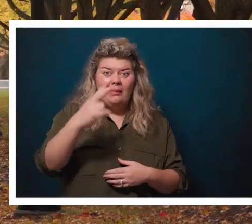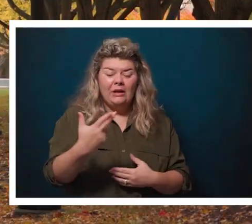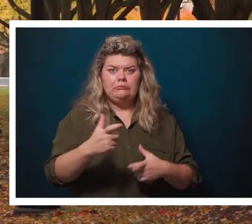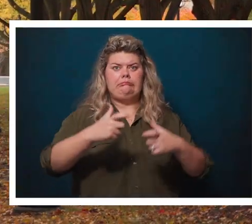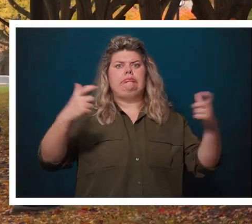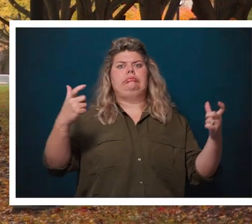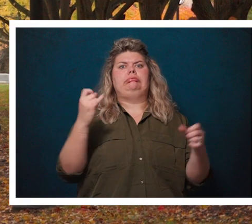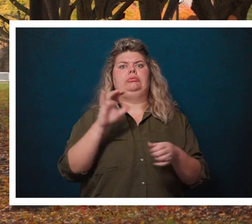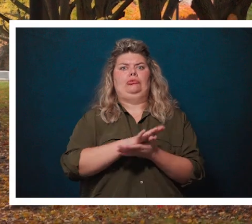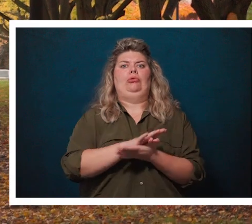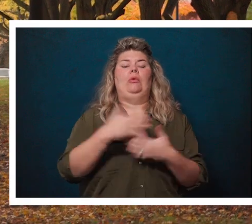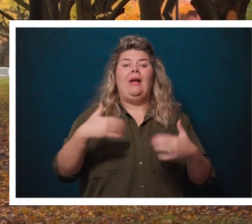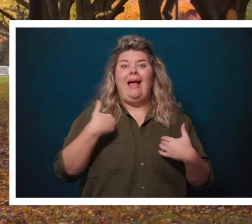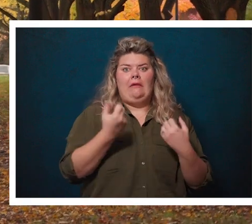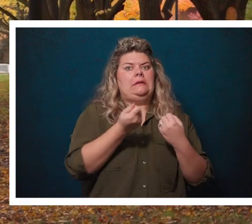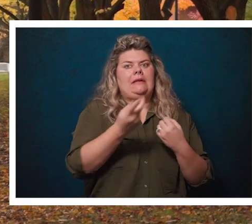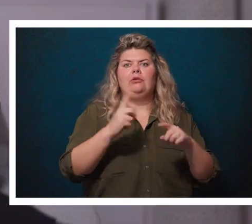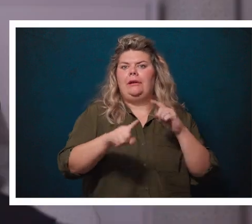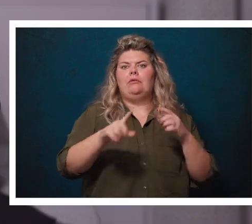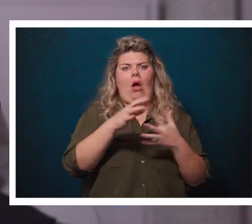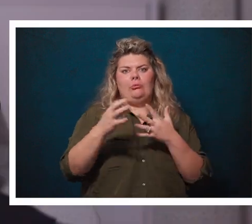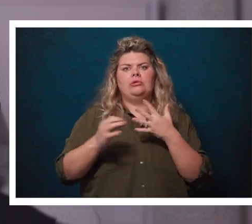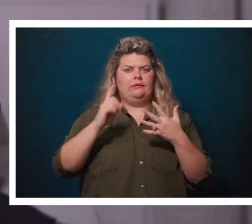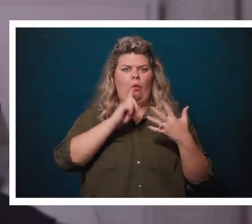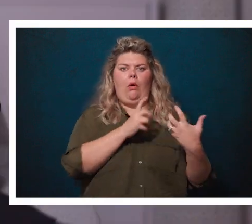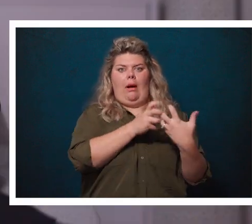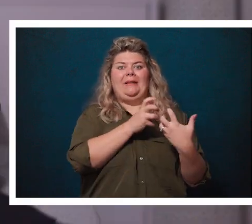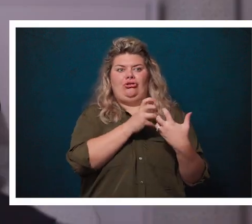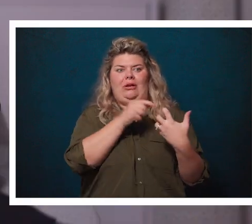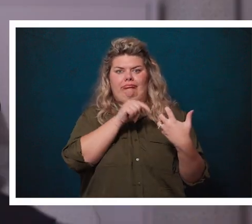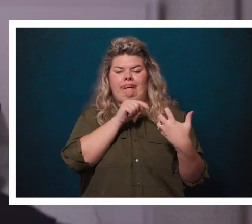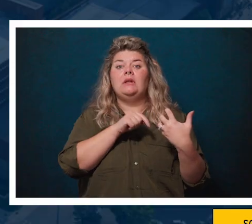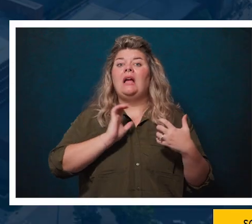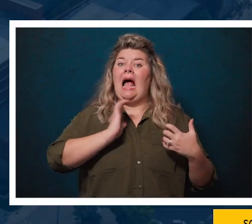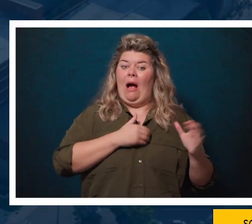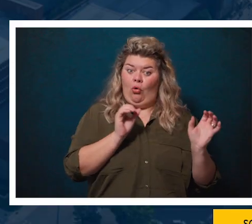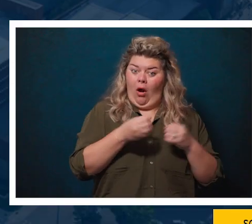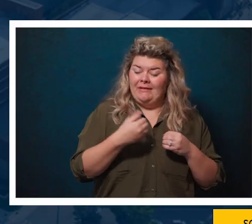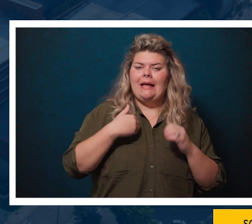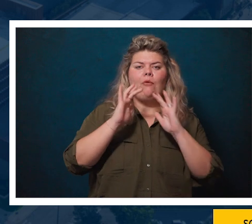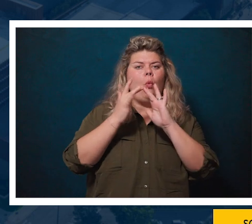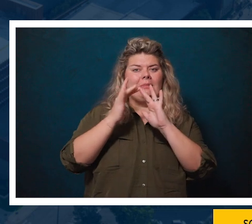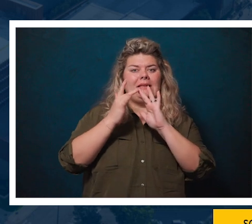there's several options for accommodations. For our office, we have a web form you can fill out.